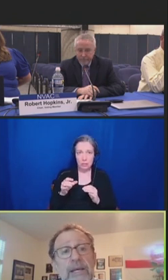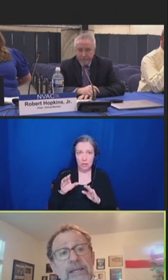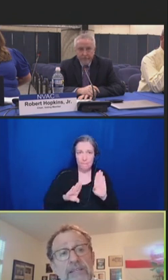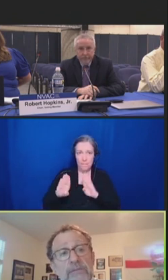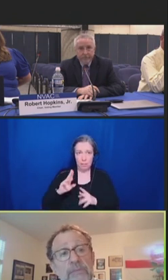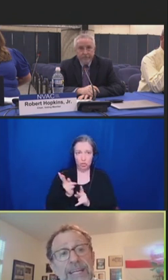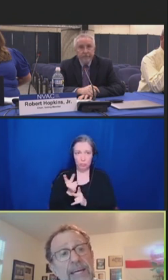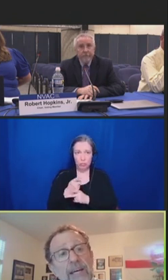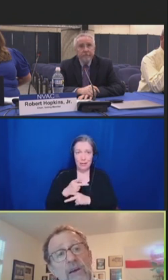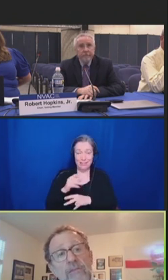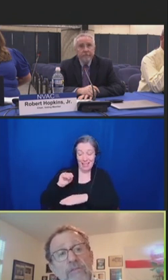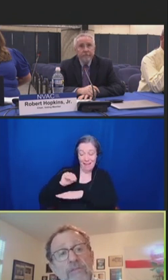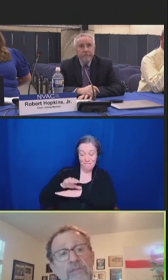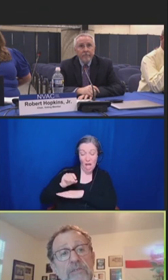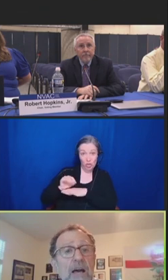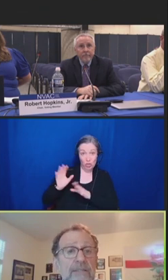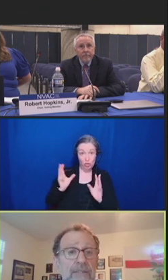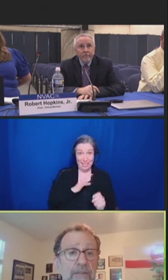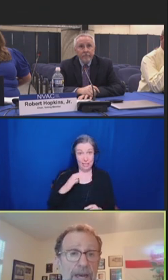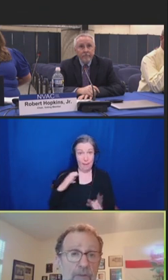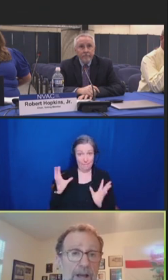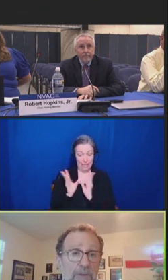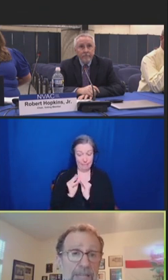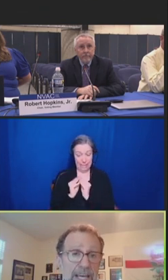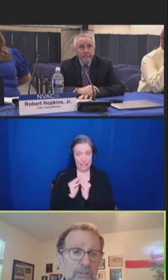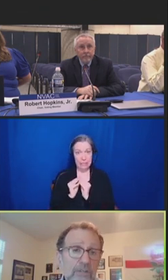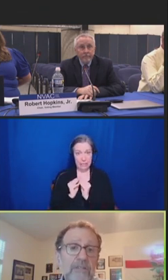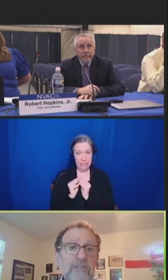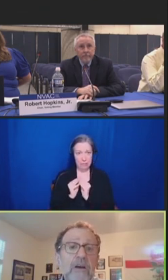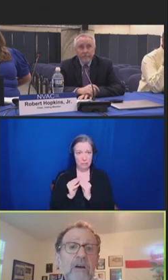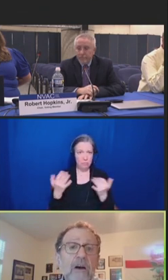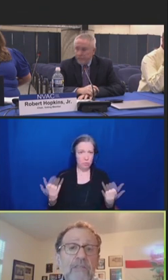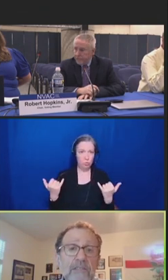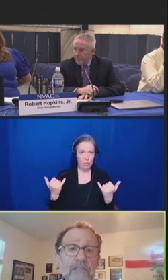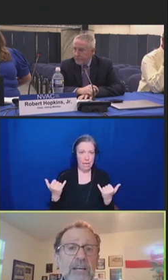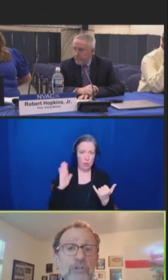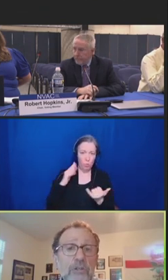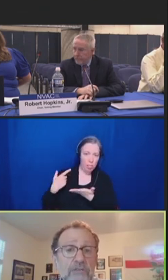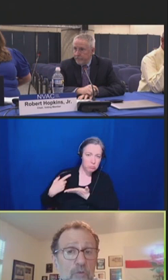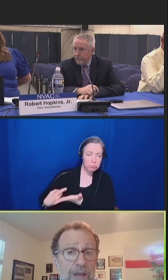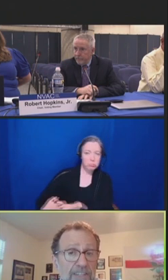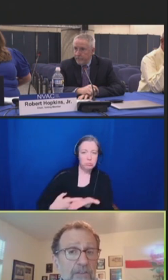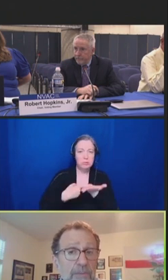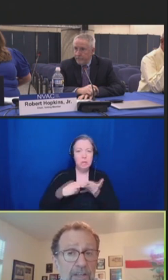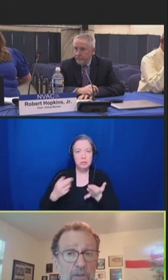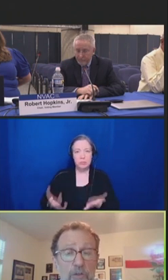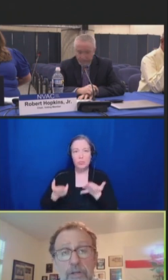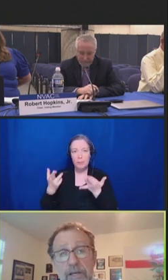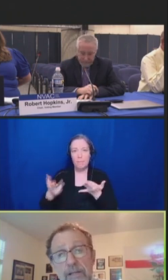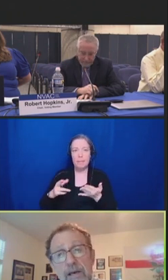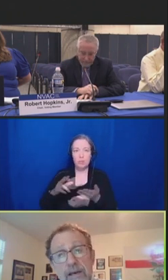is meeting to discuss and make recommendations on the selection of strains to be included